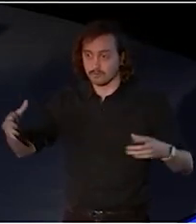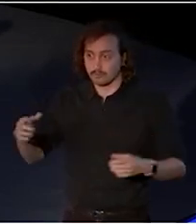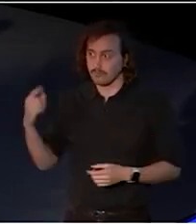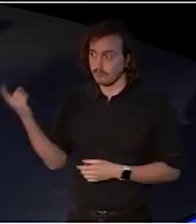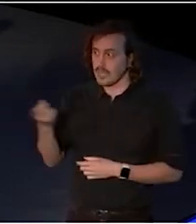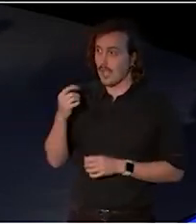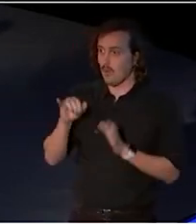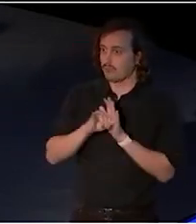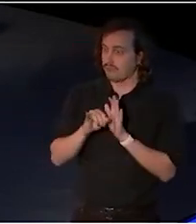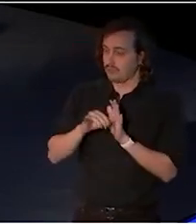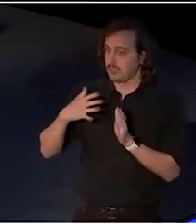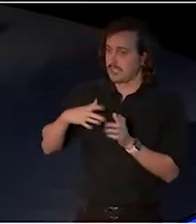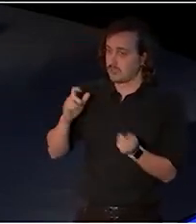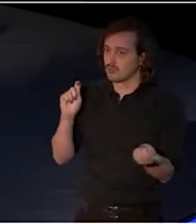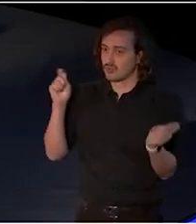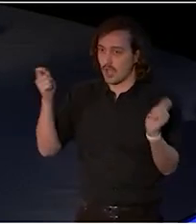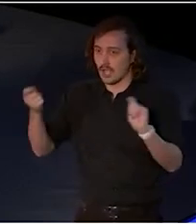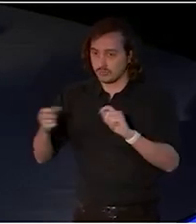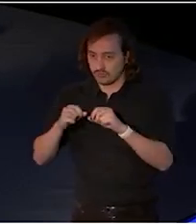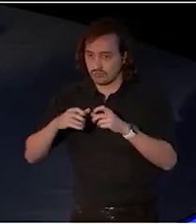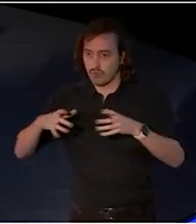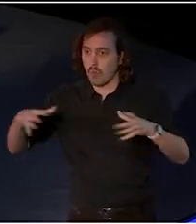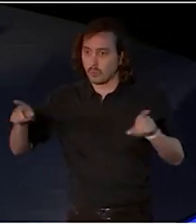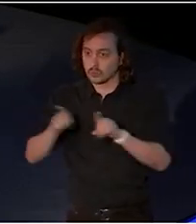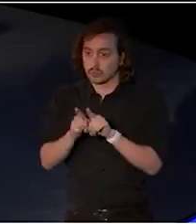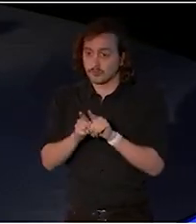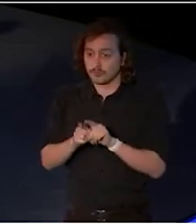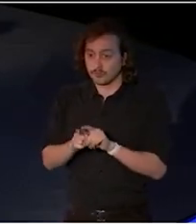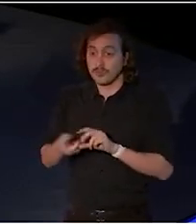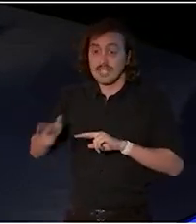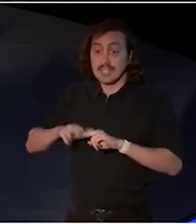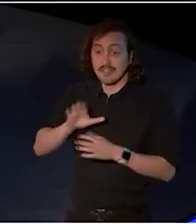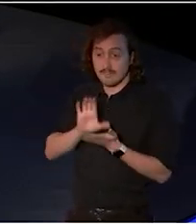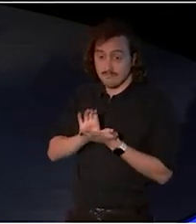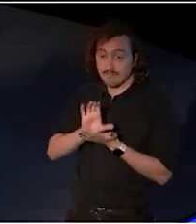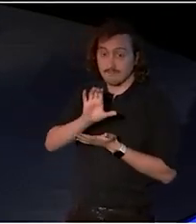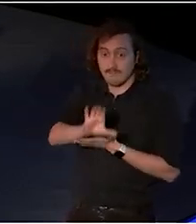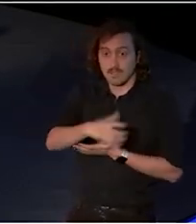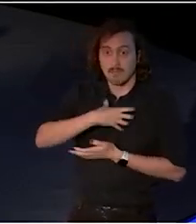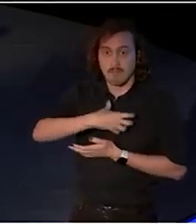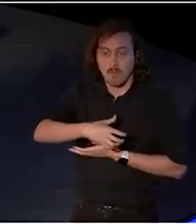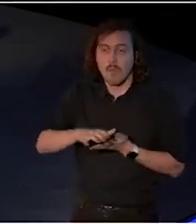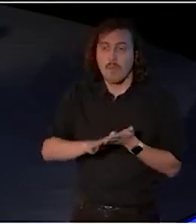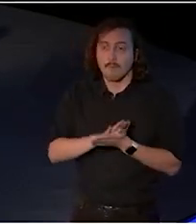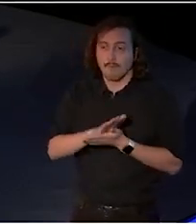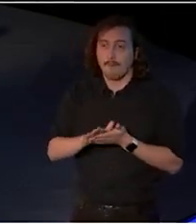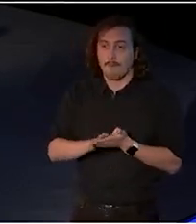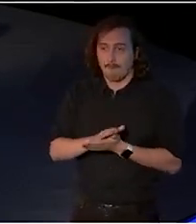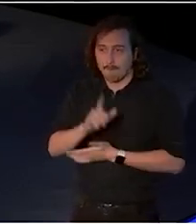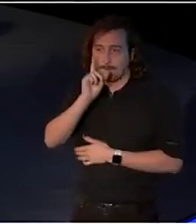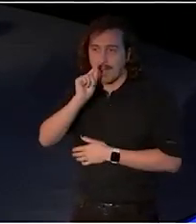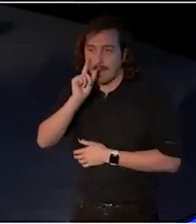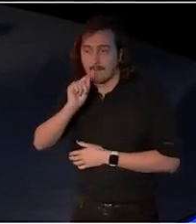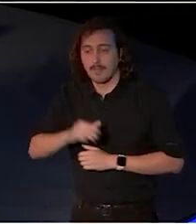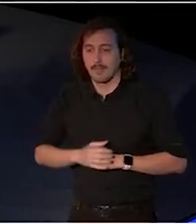That's what increased investment will enable. We will deepen our engagement with artists and with the vital organisations,